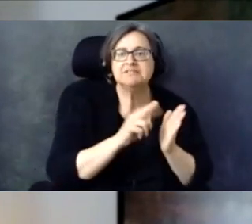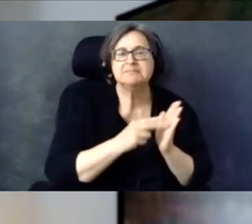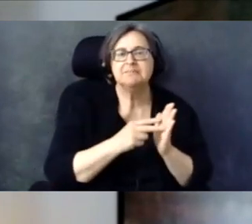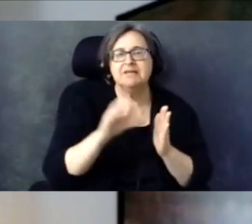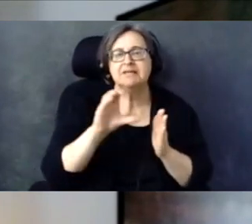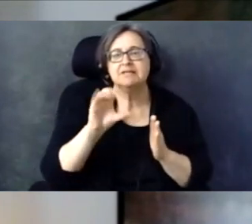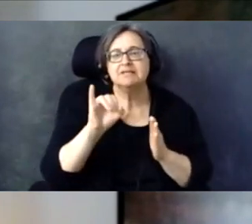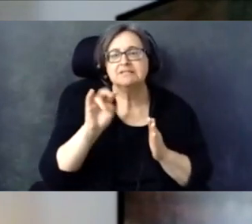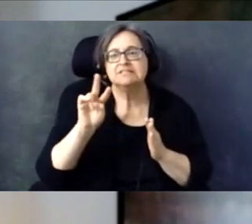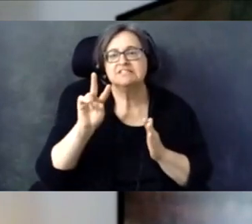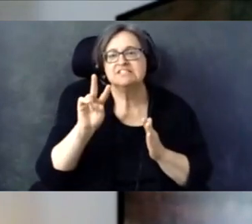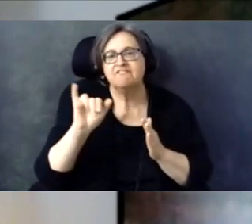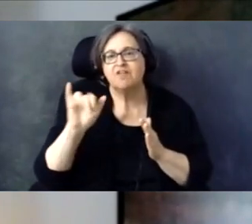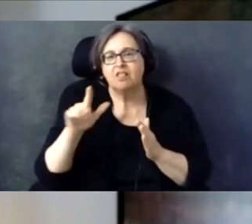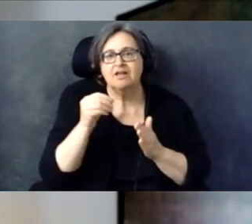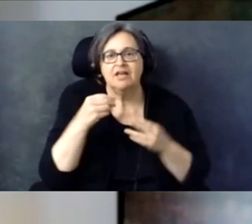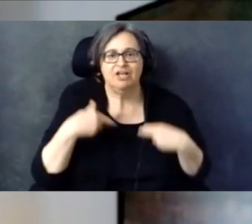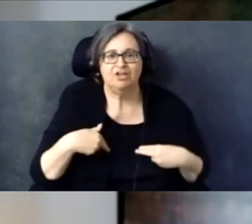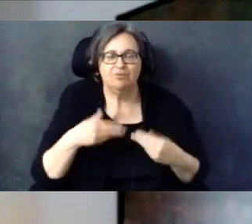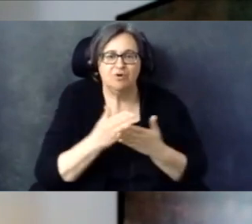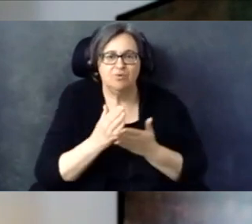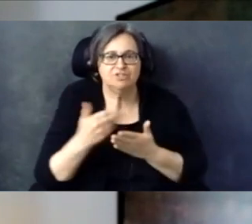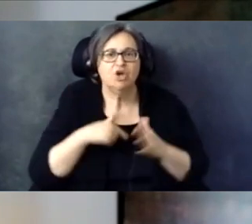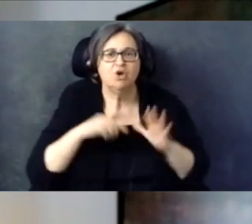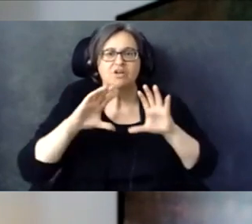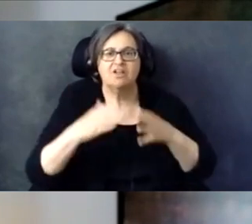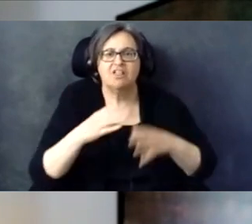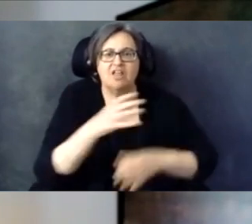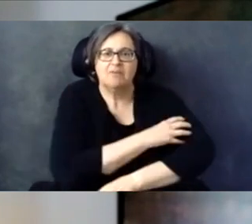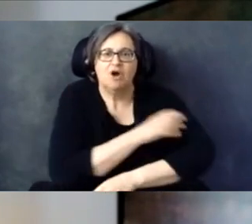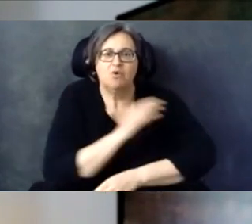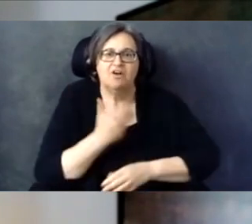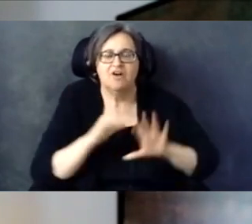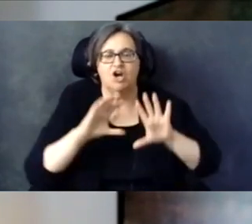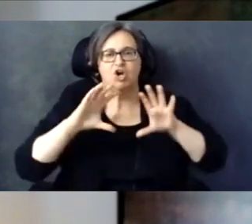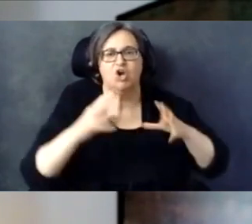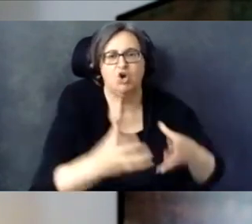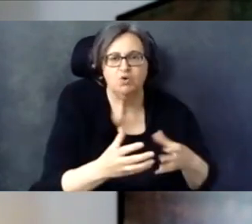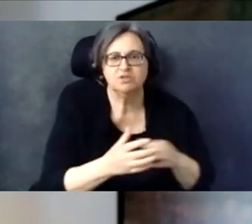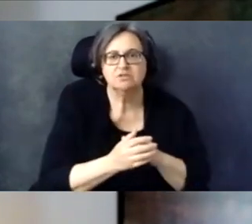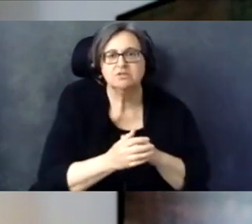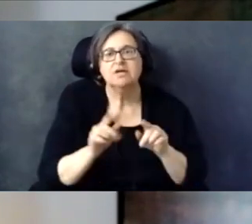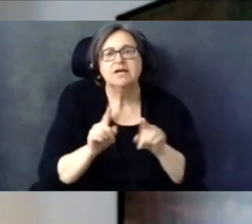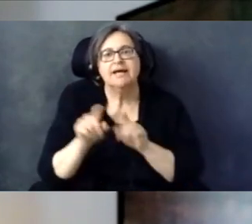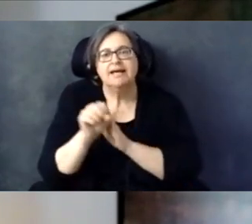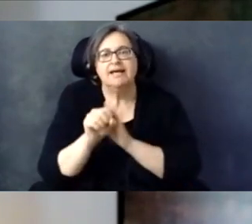We need the collective power of our coalition more than ever as state lawmakers turn their